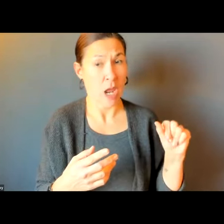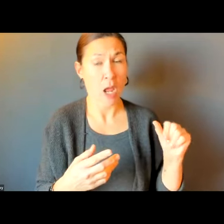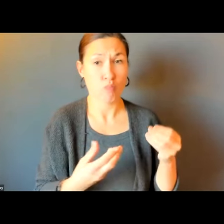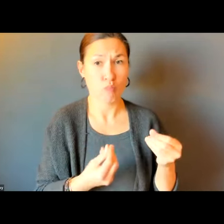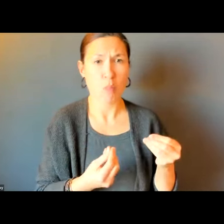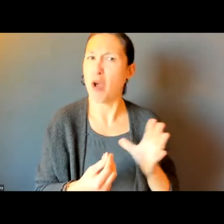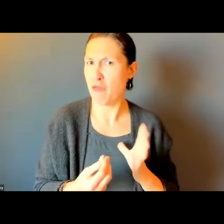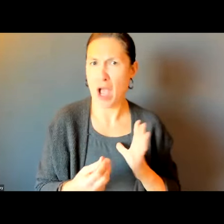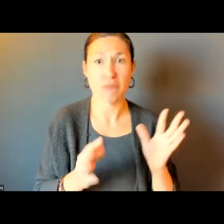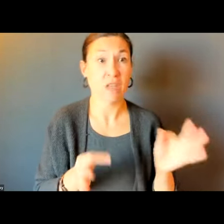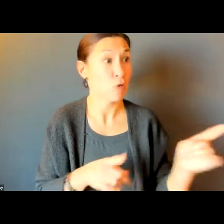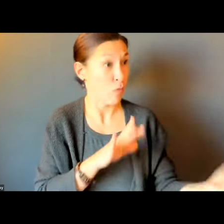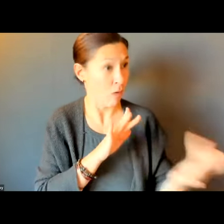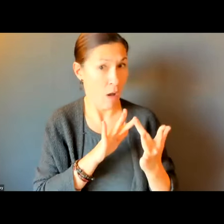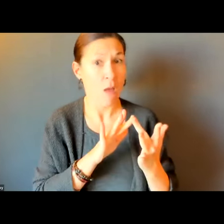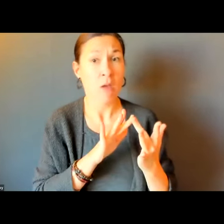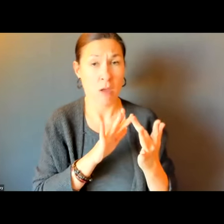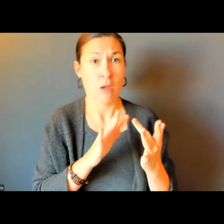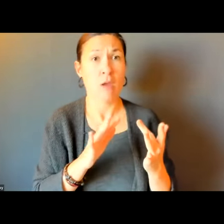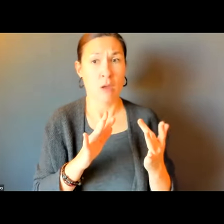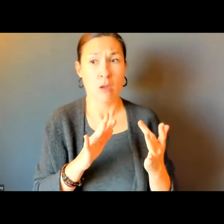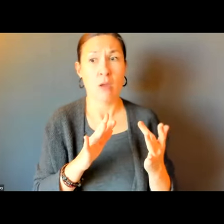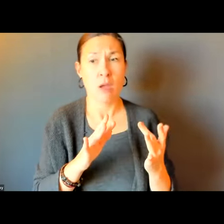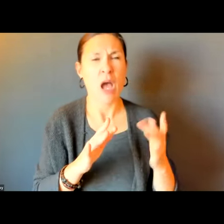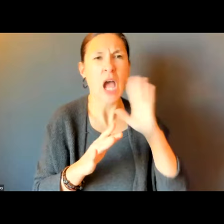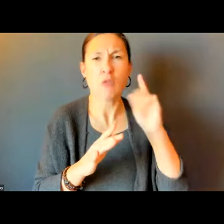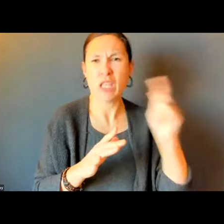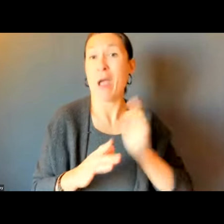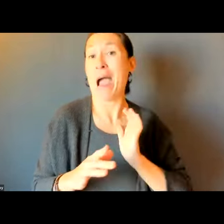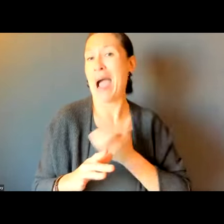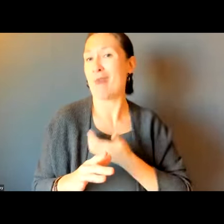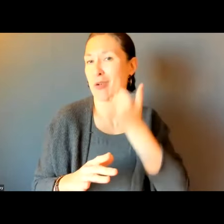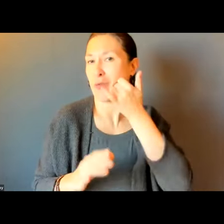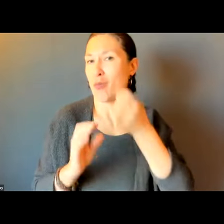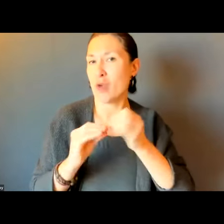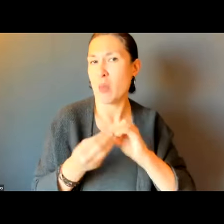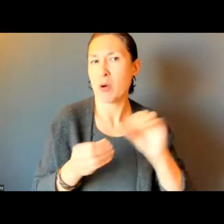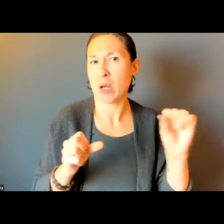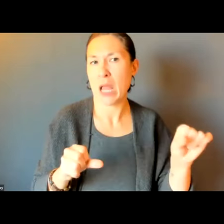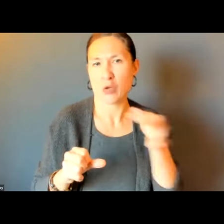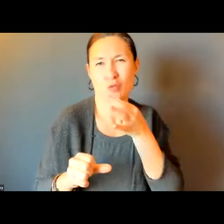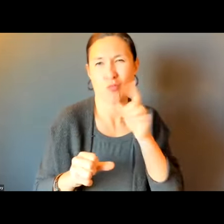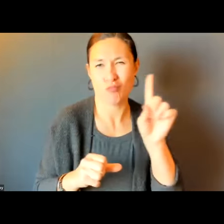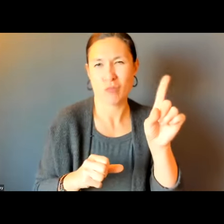AGAIN, IF THAT IS ANYWHERE ON MBTA PROPERTY, ABSOLUTELY. ONCE WE RECEIVE THAT